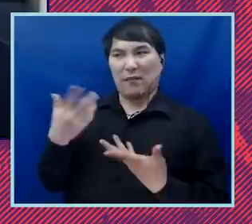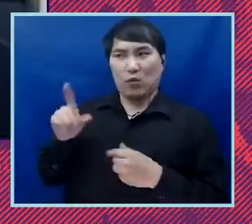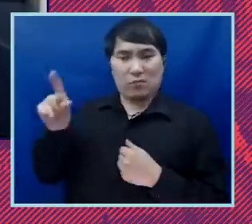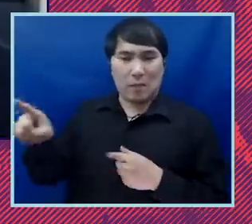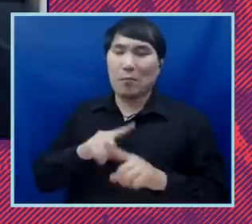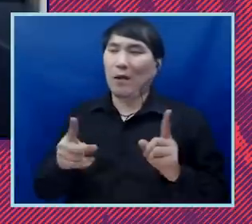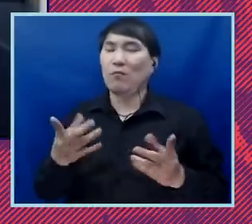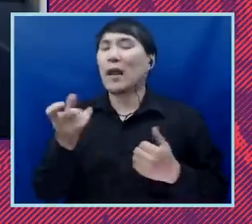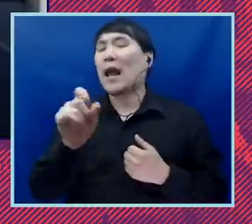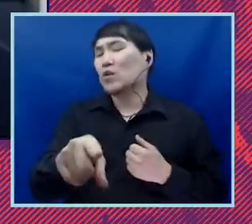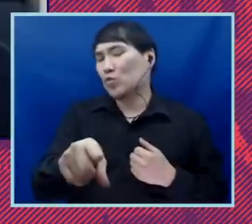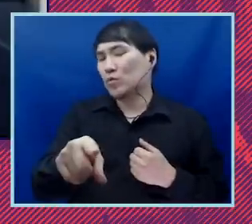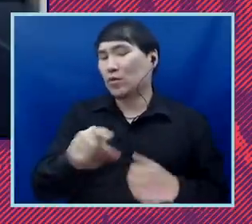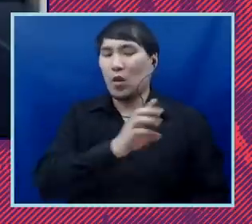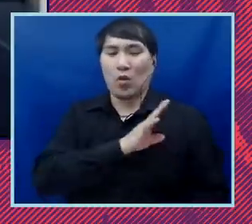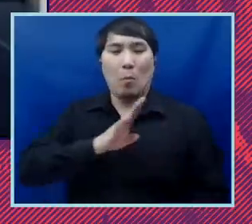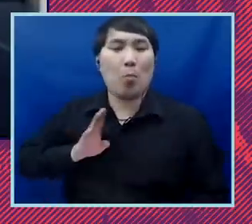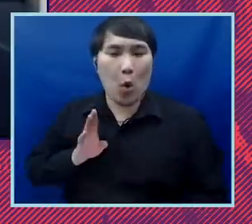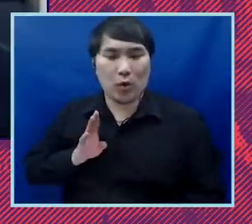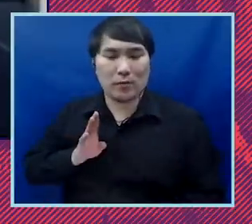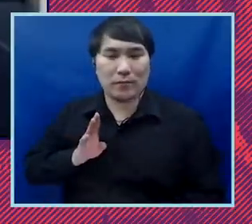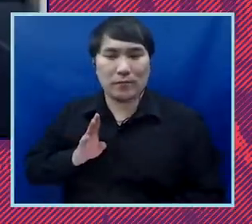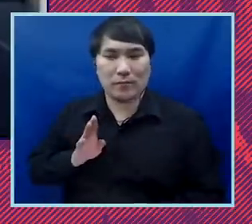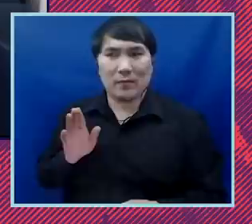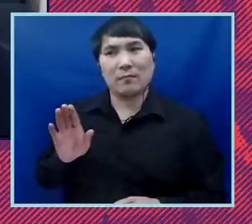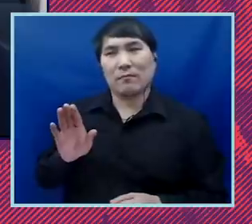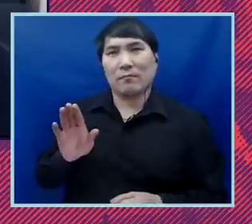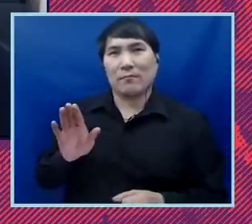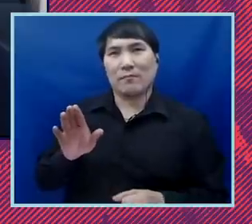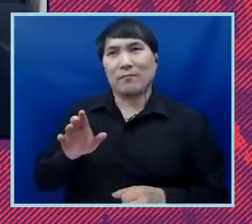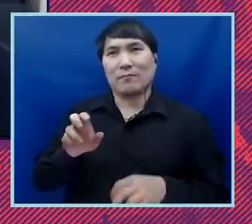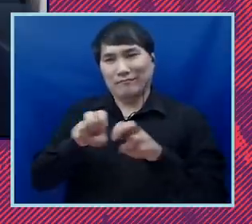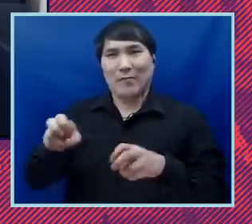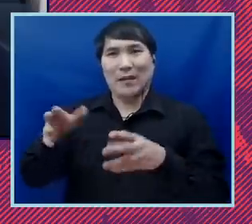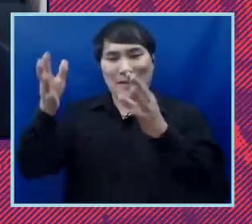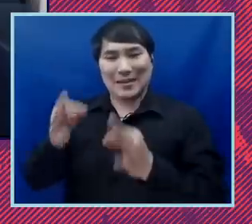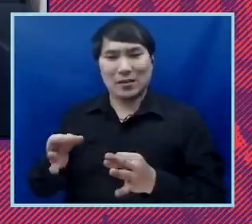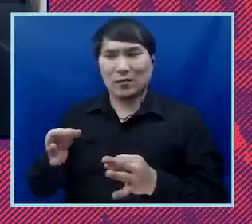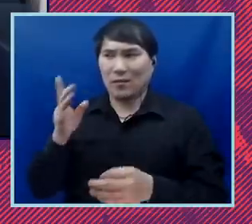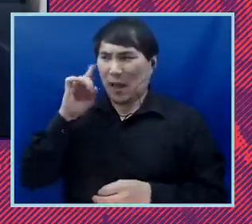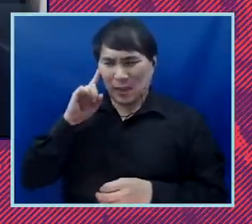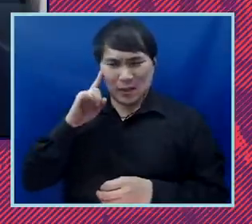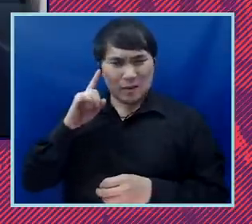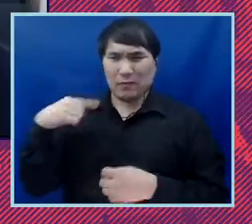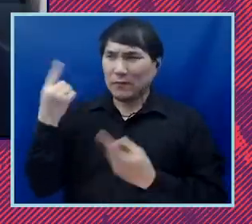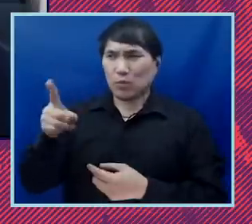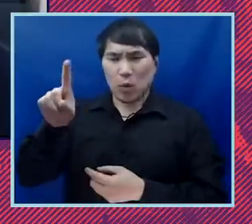town hall about the board's decision to vote, I think for the third time in our 101 year history